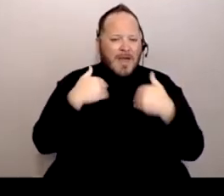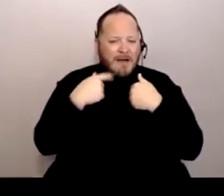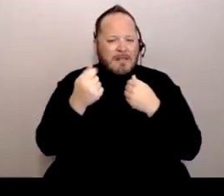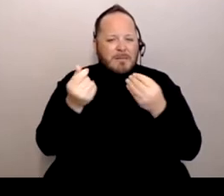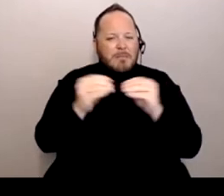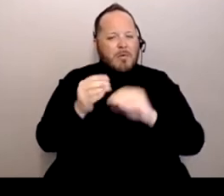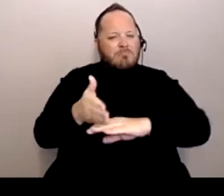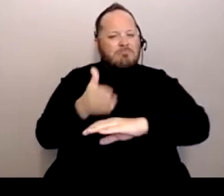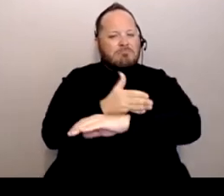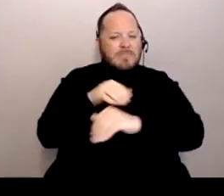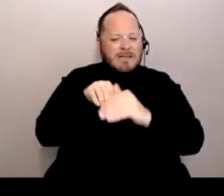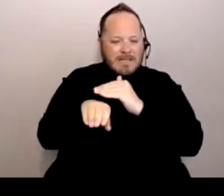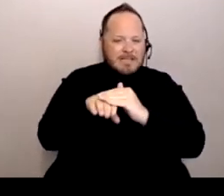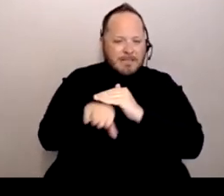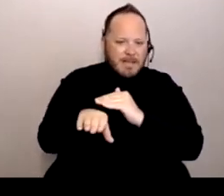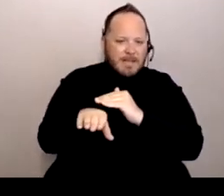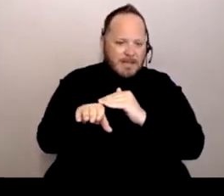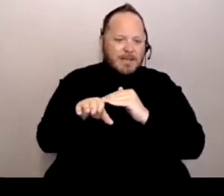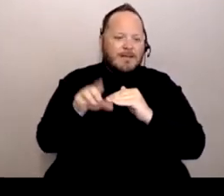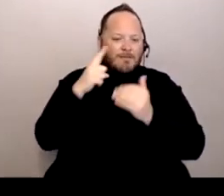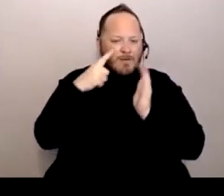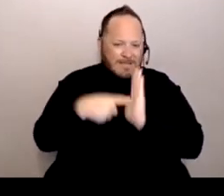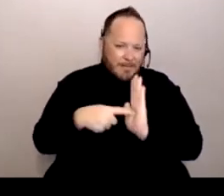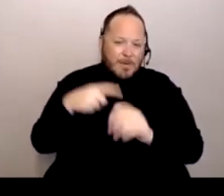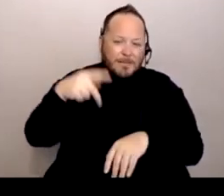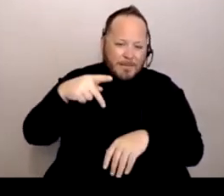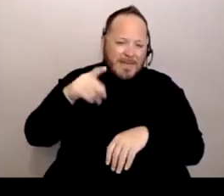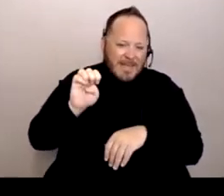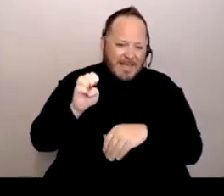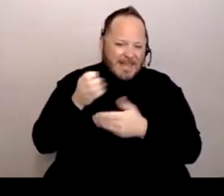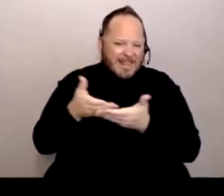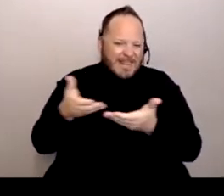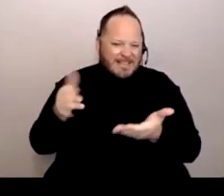in like PPE and things like that, but it wasn't like that at first.